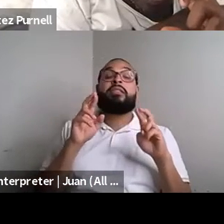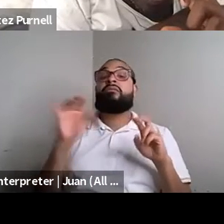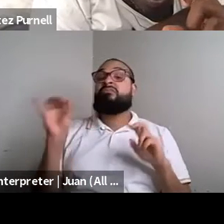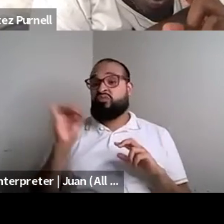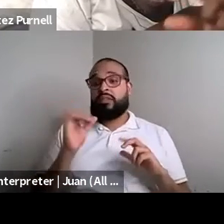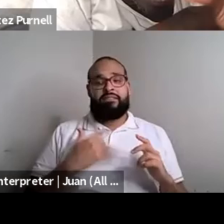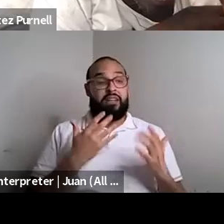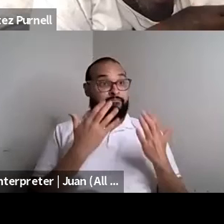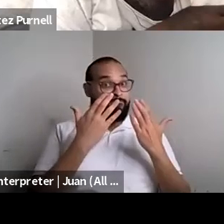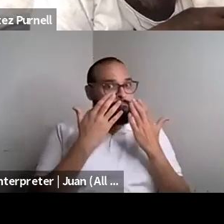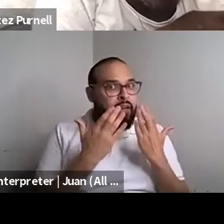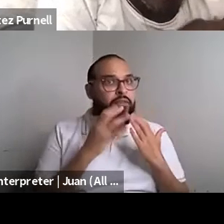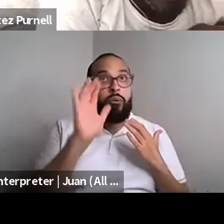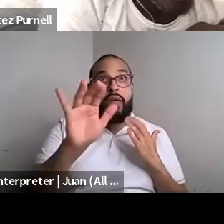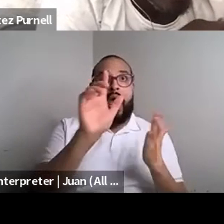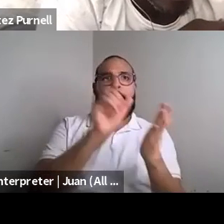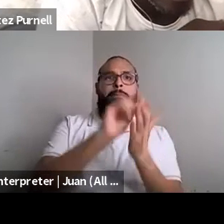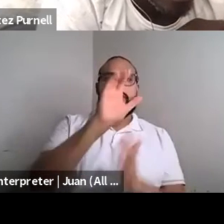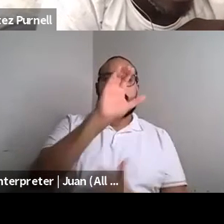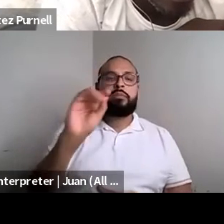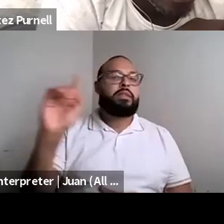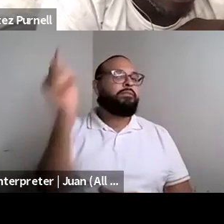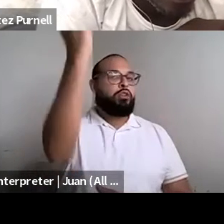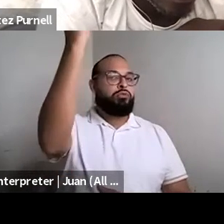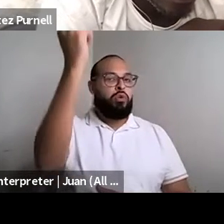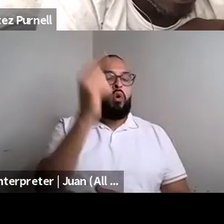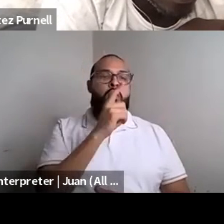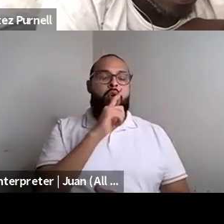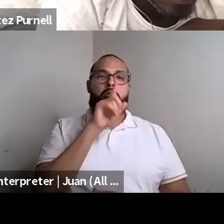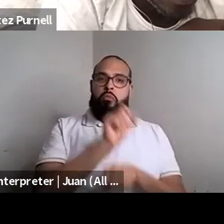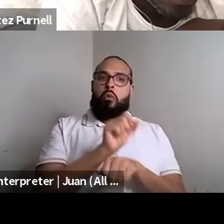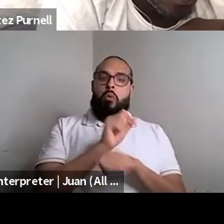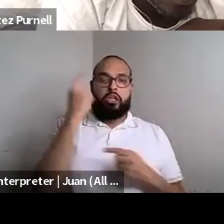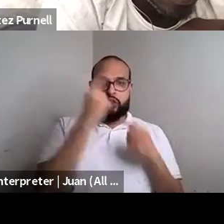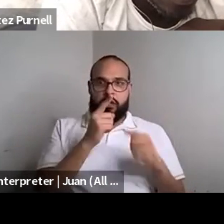Nahshon Anderson: This publisher would be the first one to take a look at my actual memoir, so I'm keeping my fingers crossed.